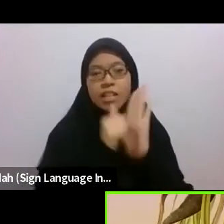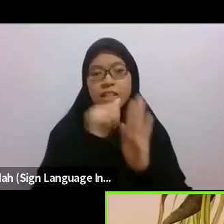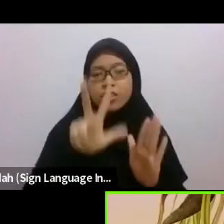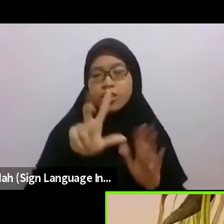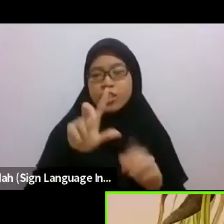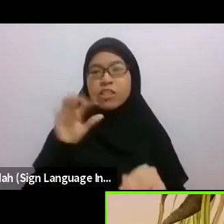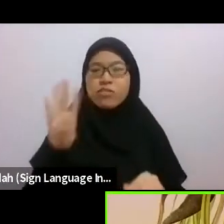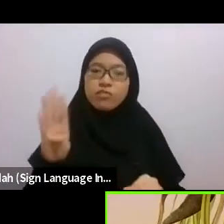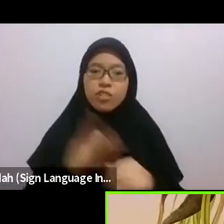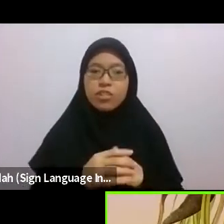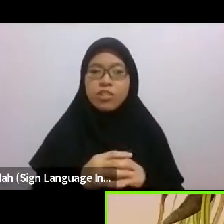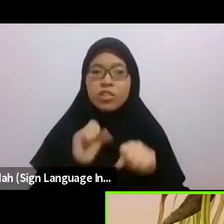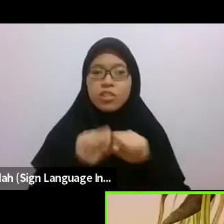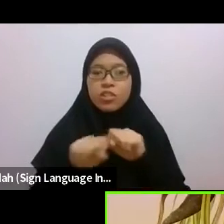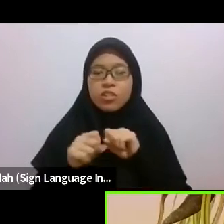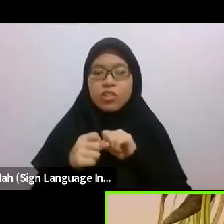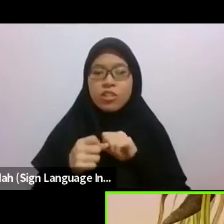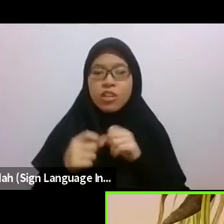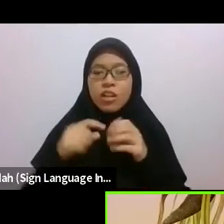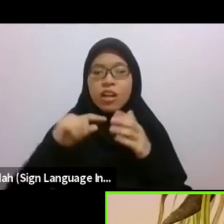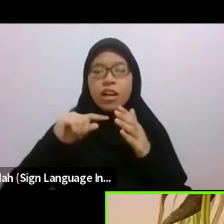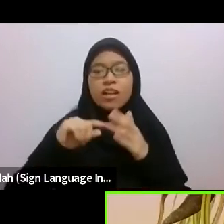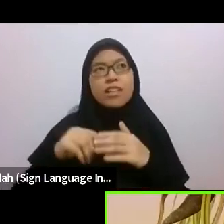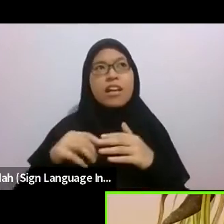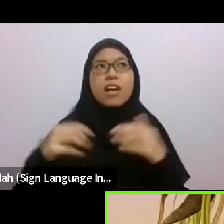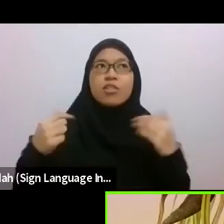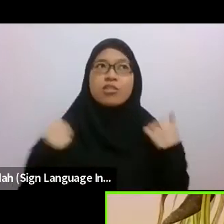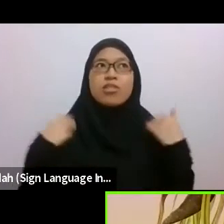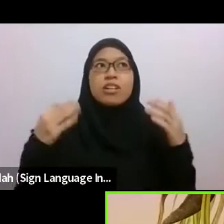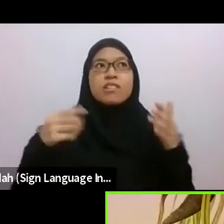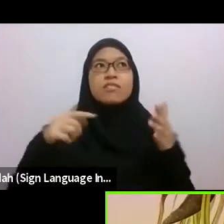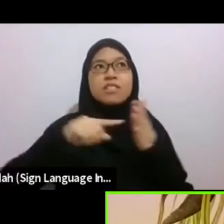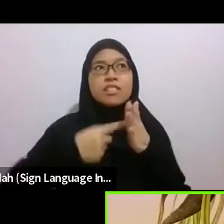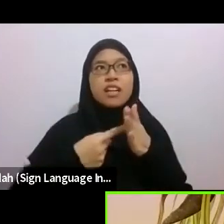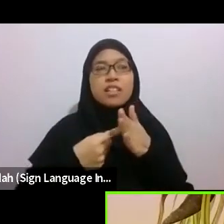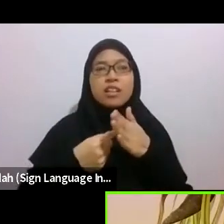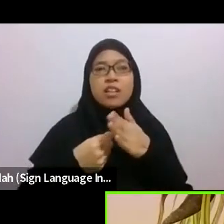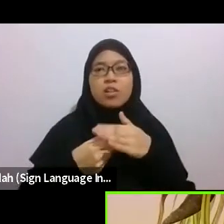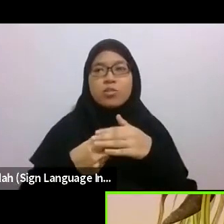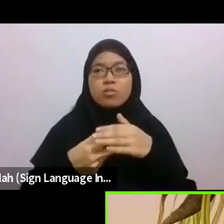So you can imagine it was really beautiful then, there was no development, I don’t think it’s like that anymore.